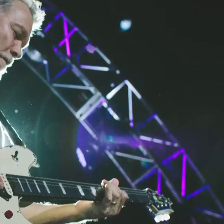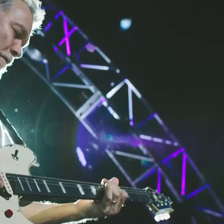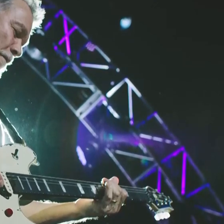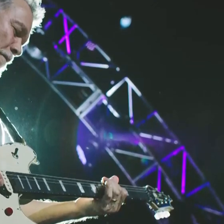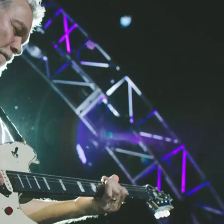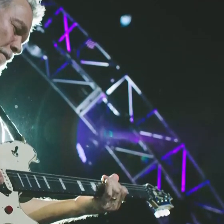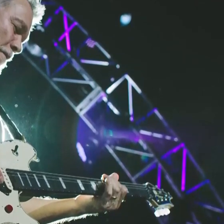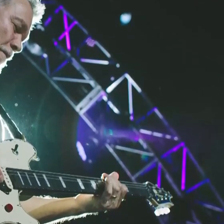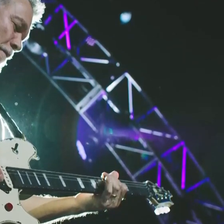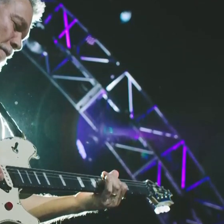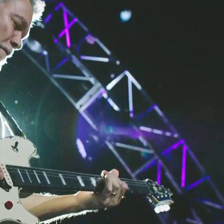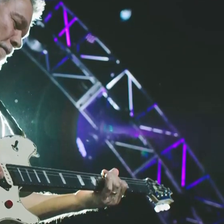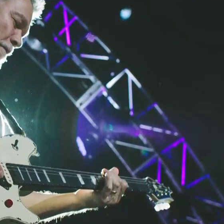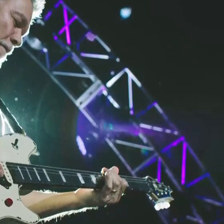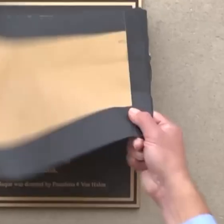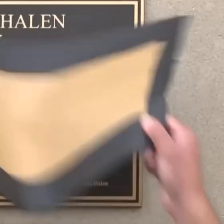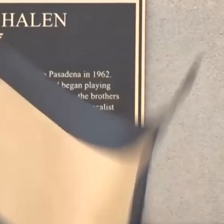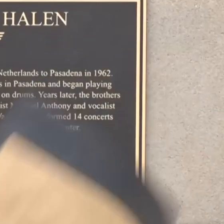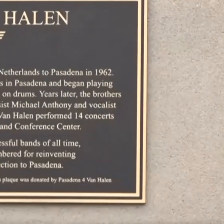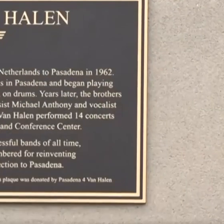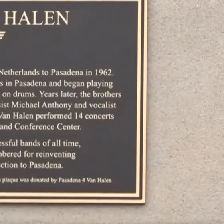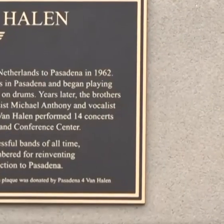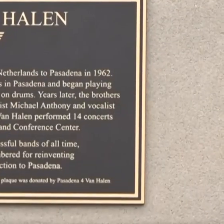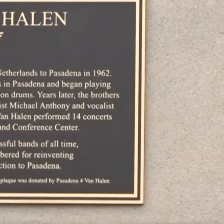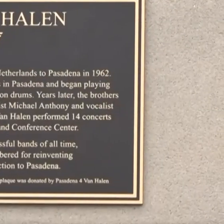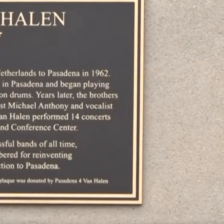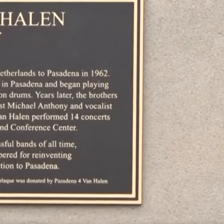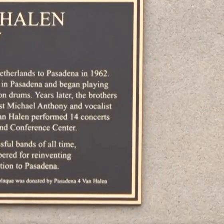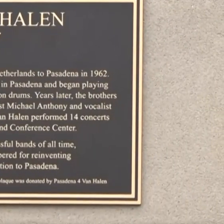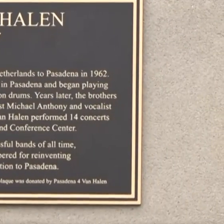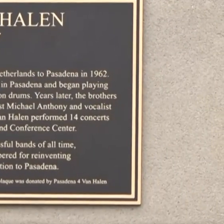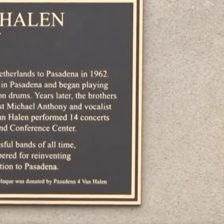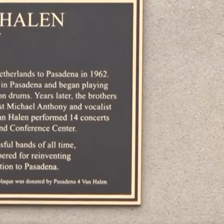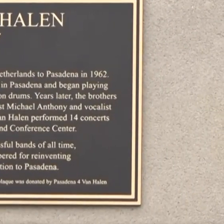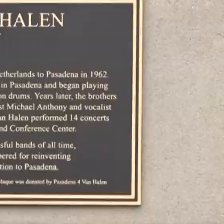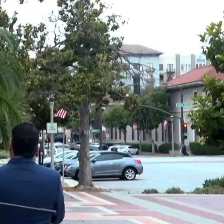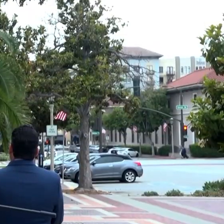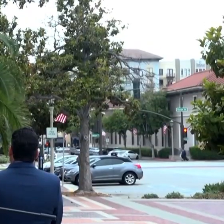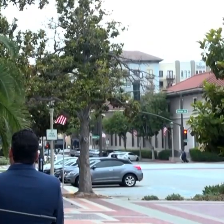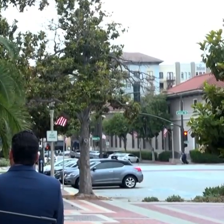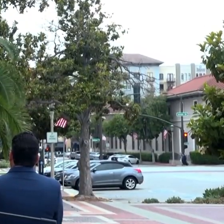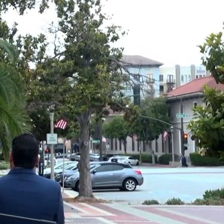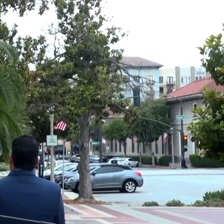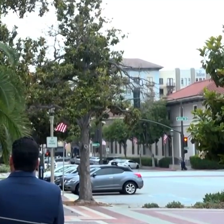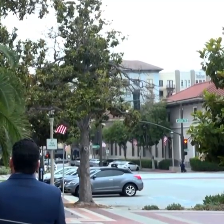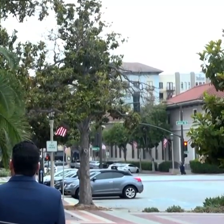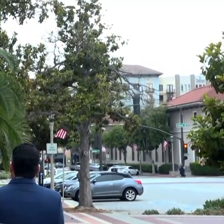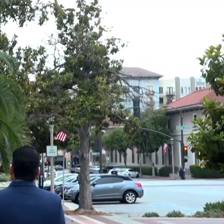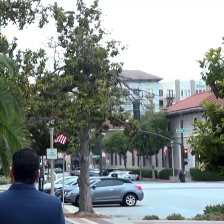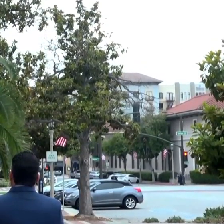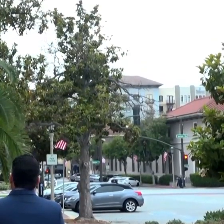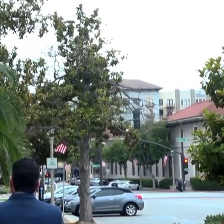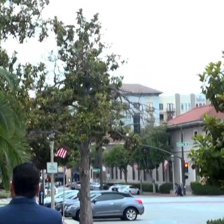own musical legends eddie van halen with a plaque unveiling at the pasadena civic center